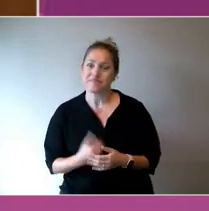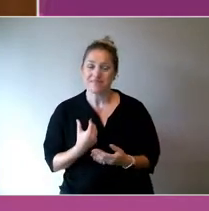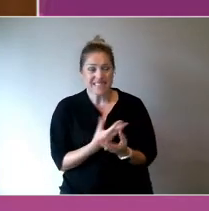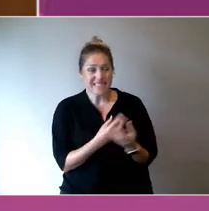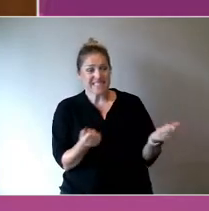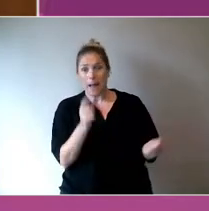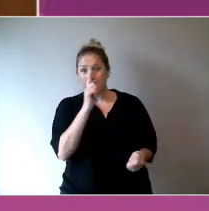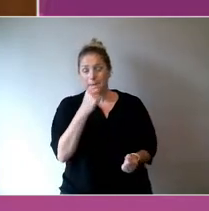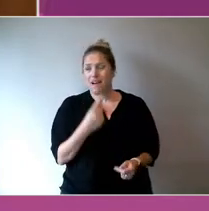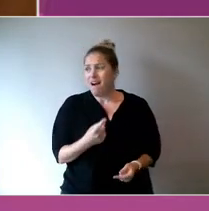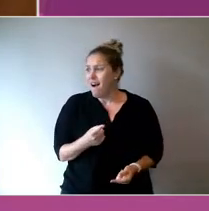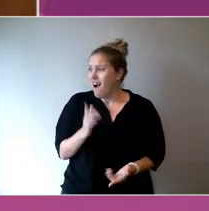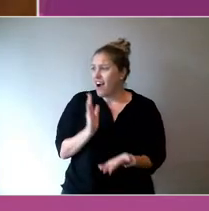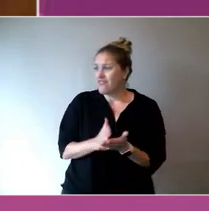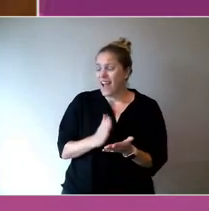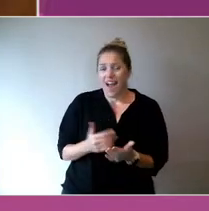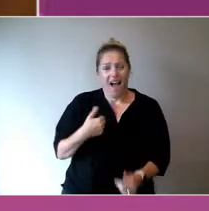But it's kind of a no-brainer.